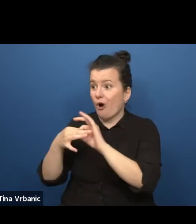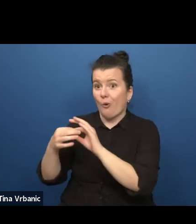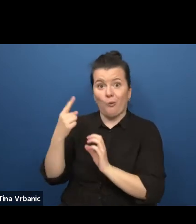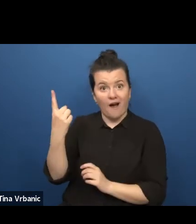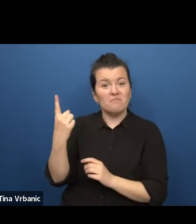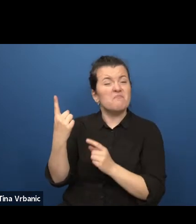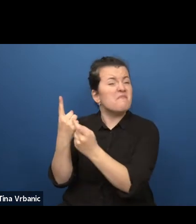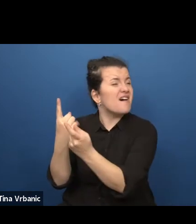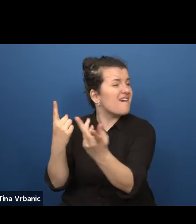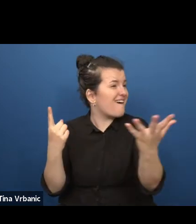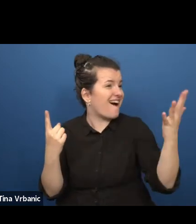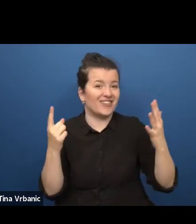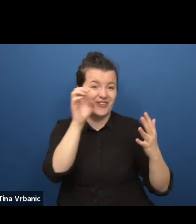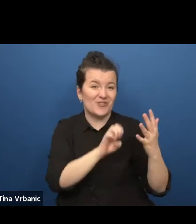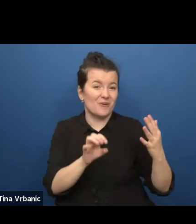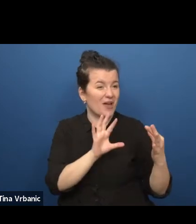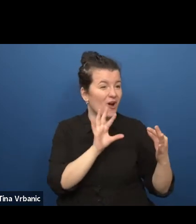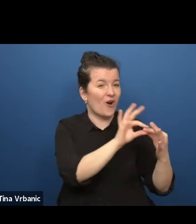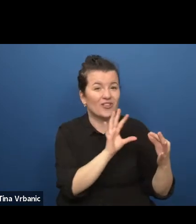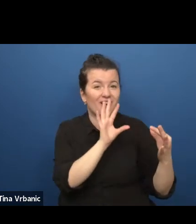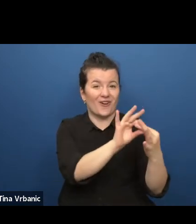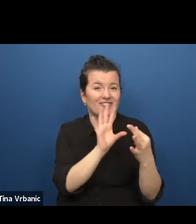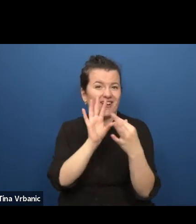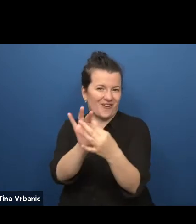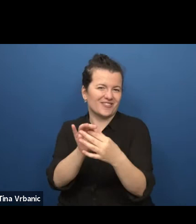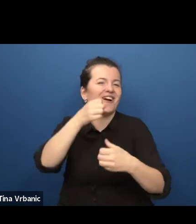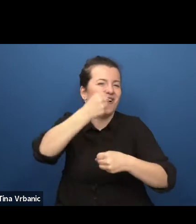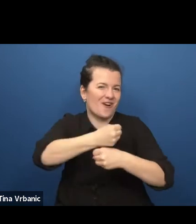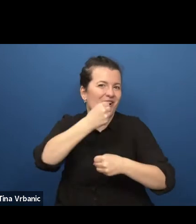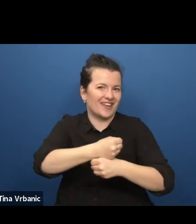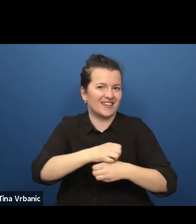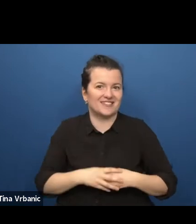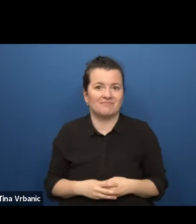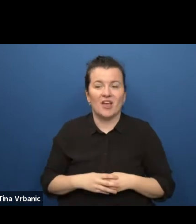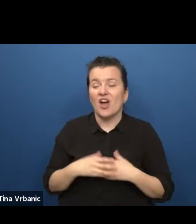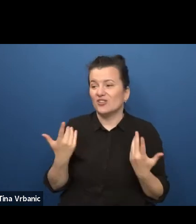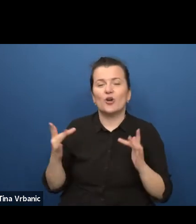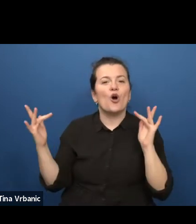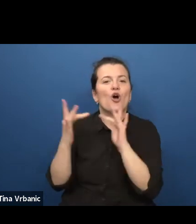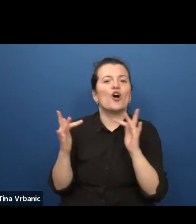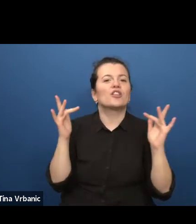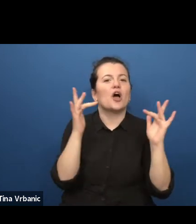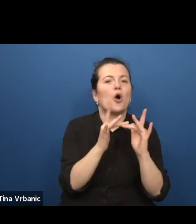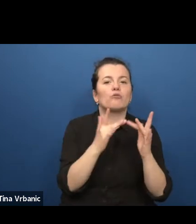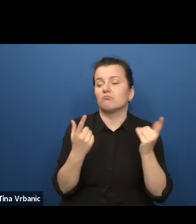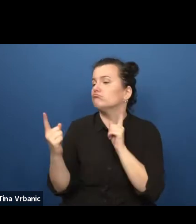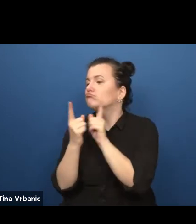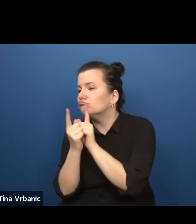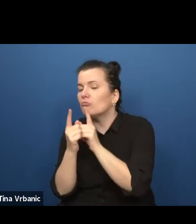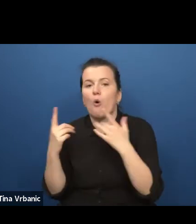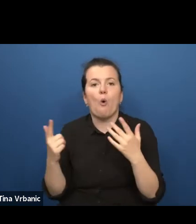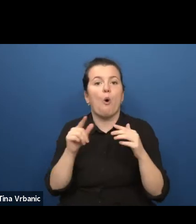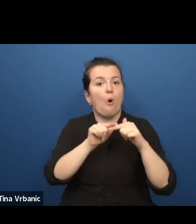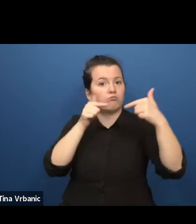getting to know each other offline as well as online is crucial to create a European space.